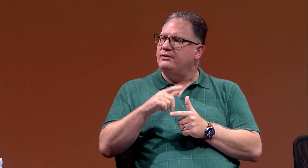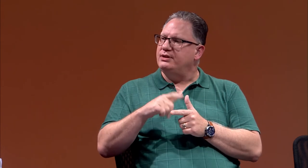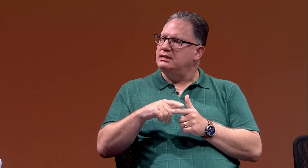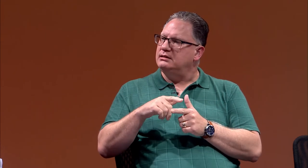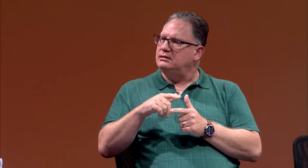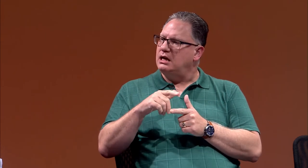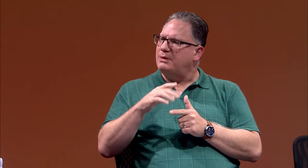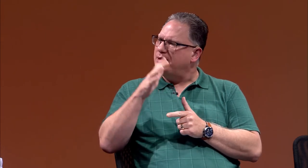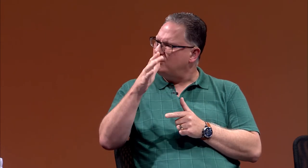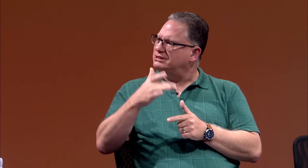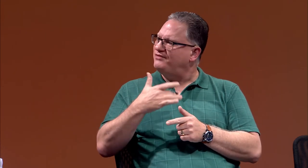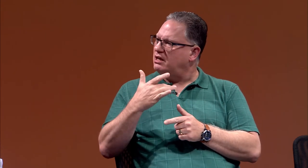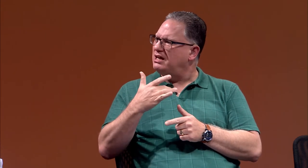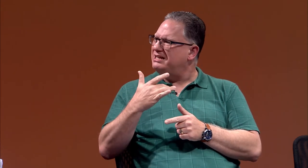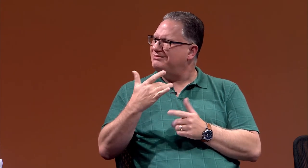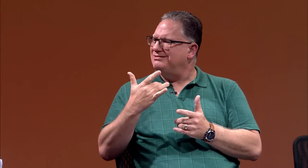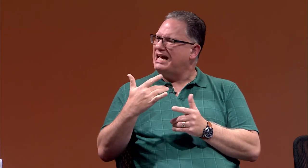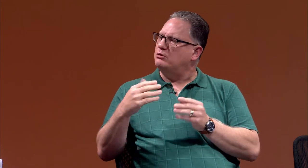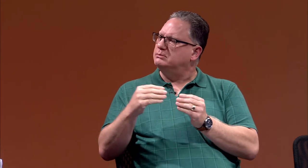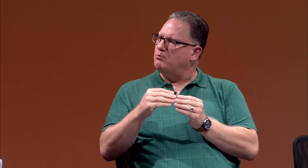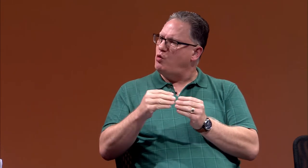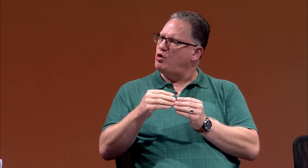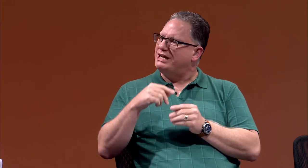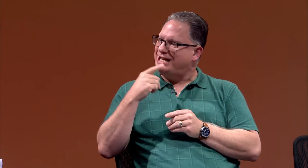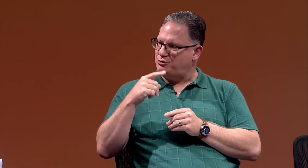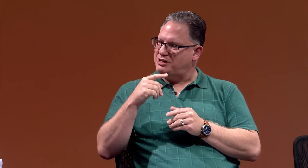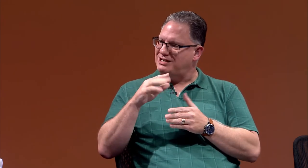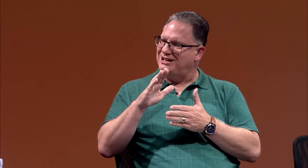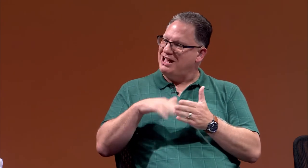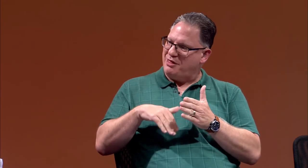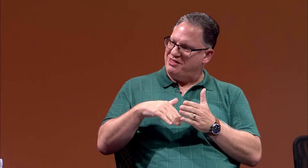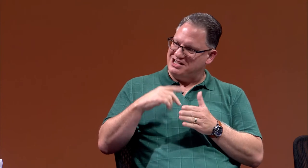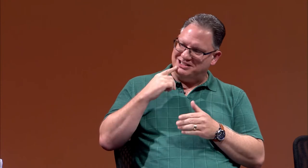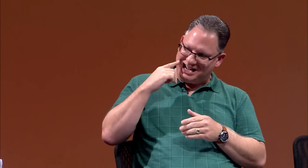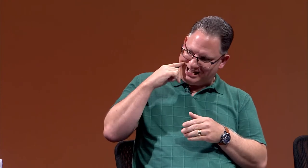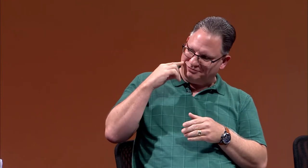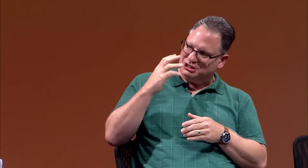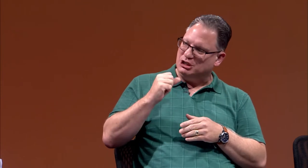and then my parents felt like I was more hearing than deaf,